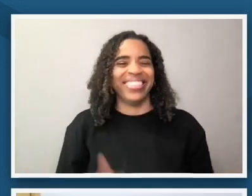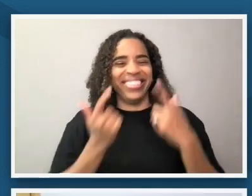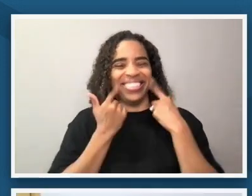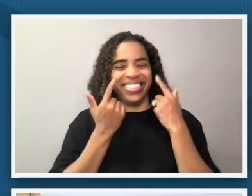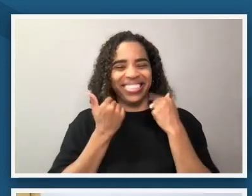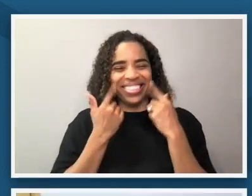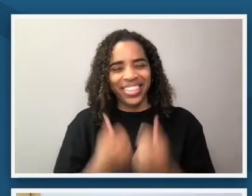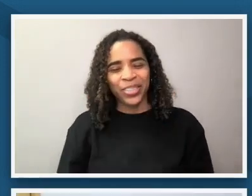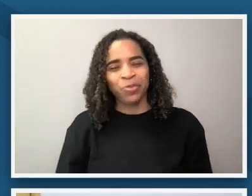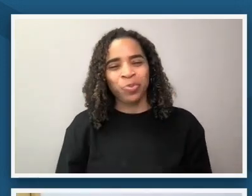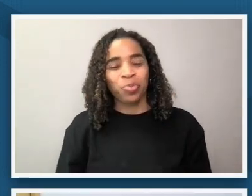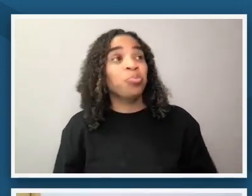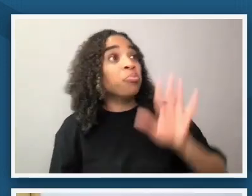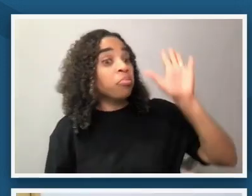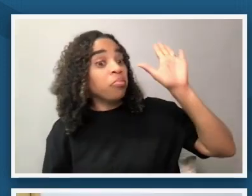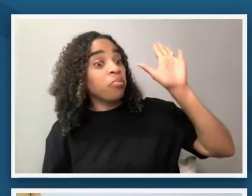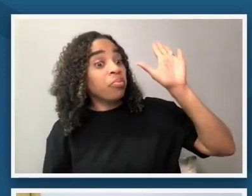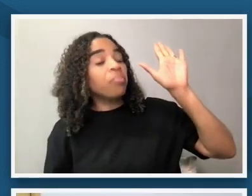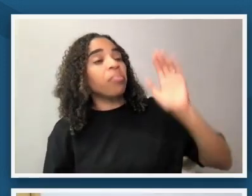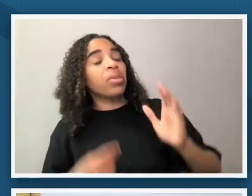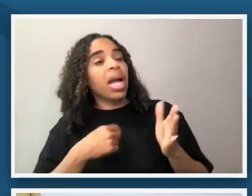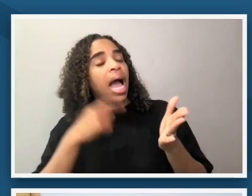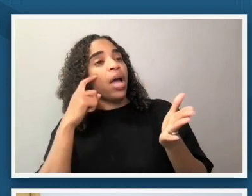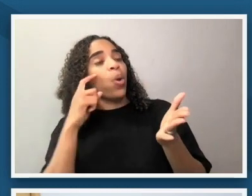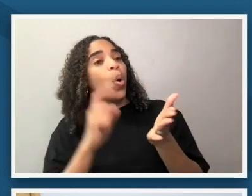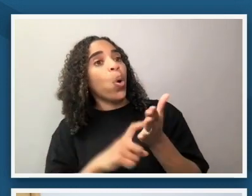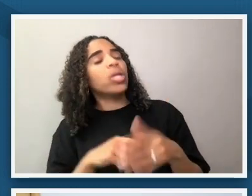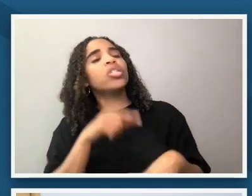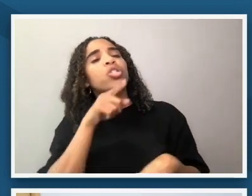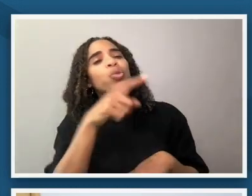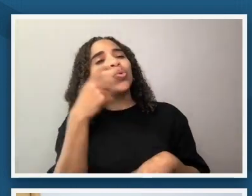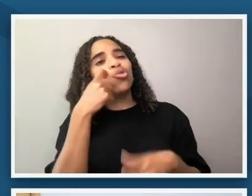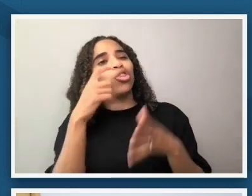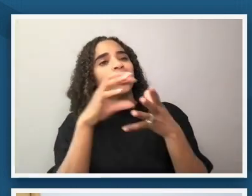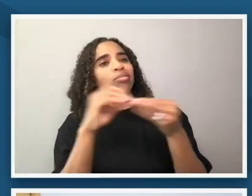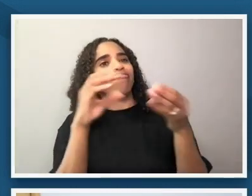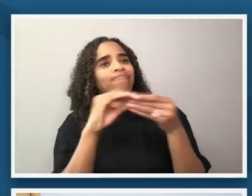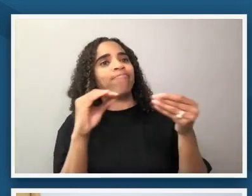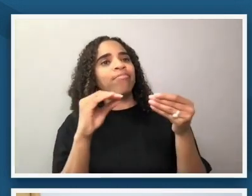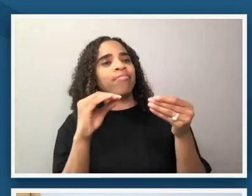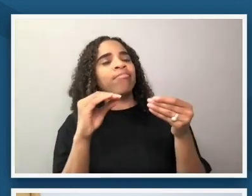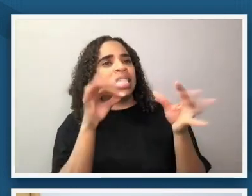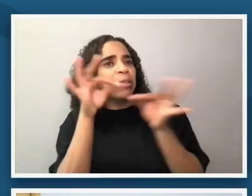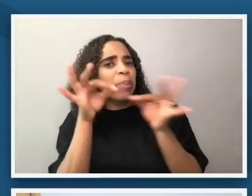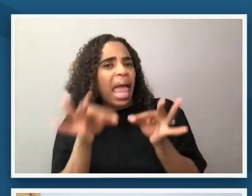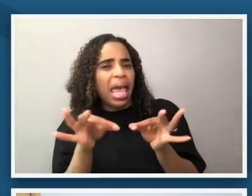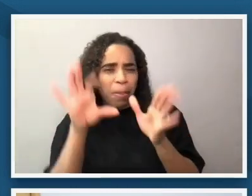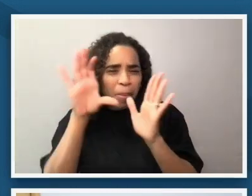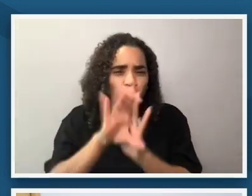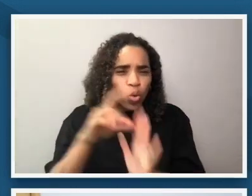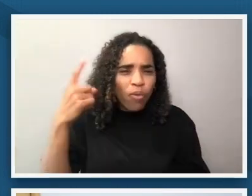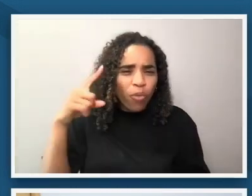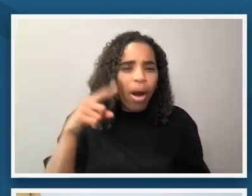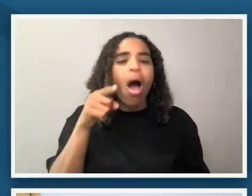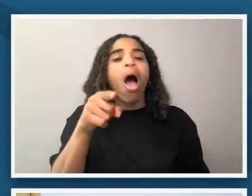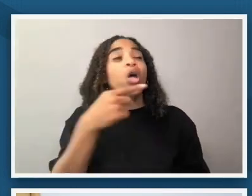something that struck me as you were sharing the context with us is that this